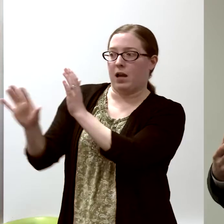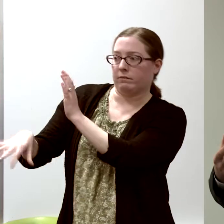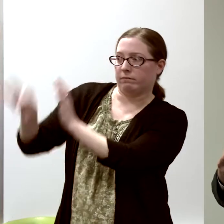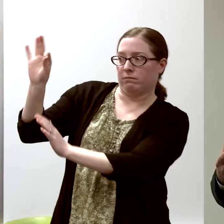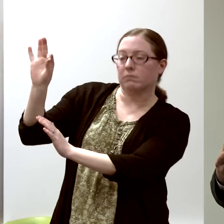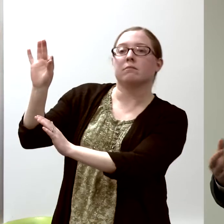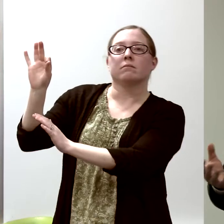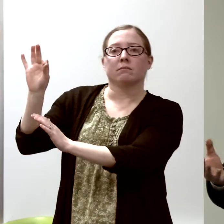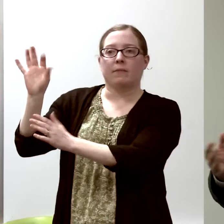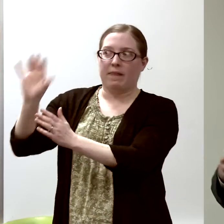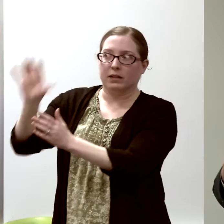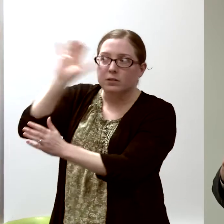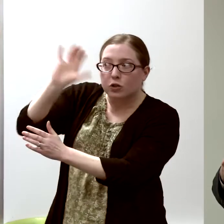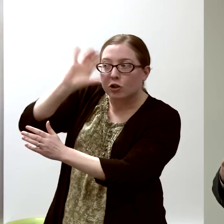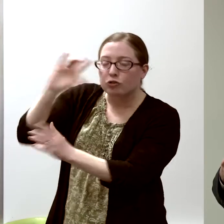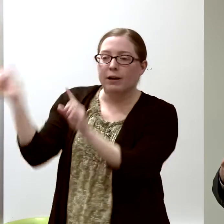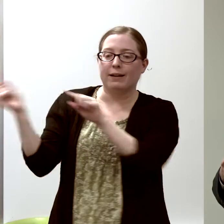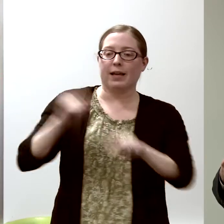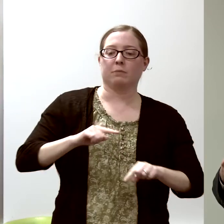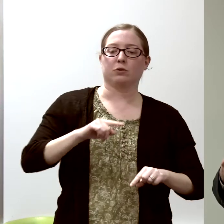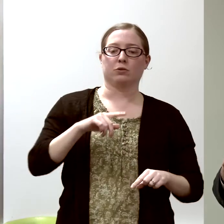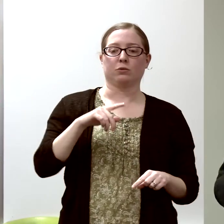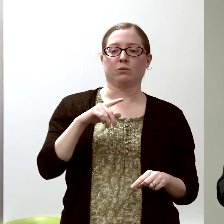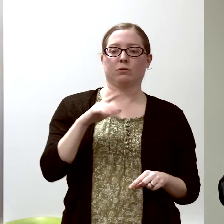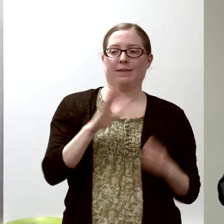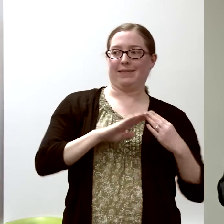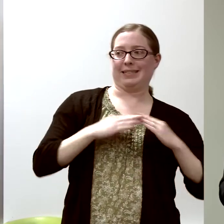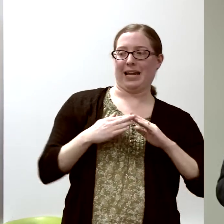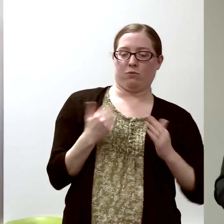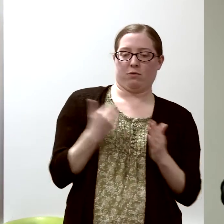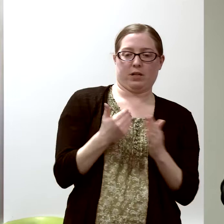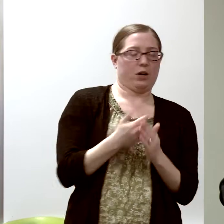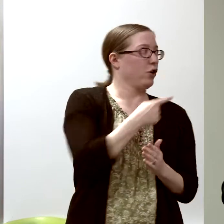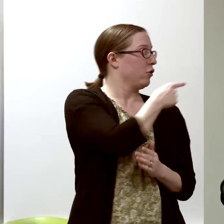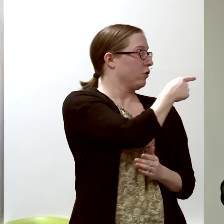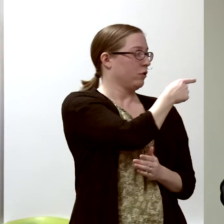came to Falmouth, which was the town near Woods Hole,